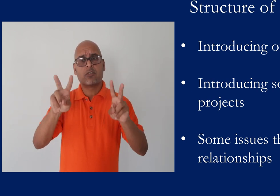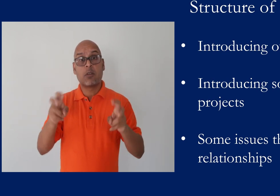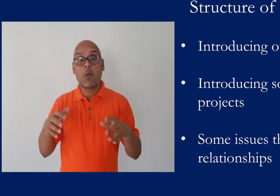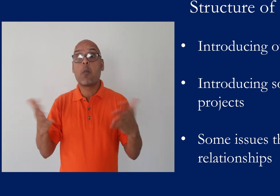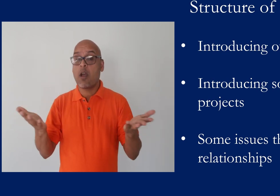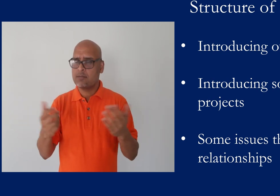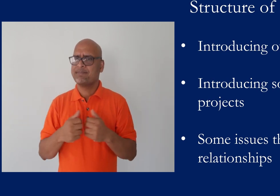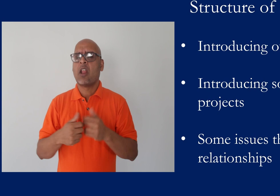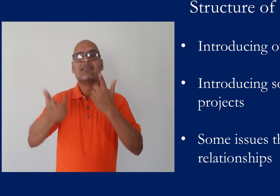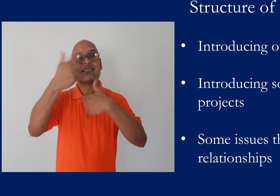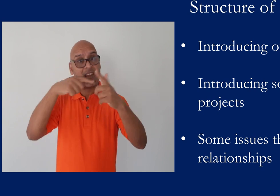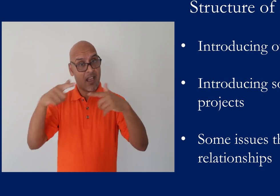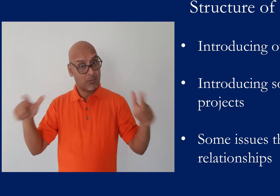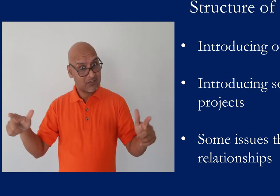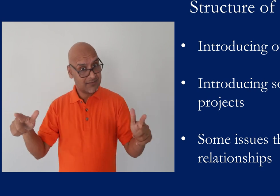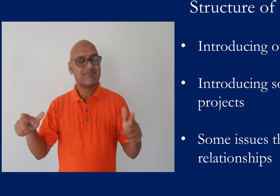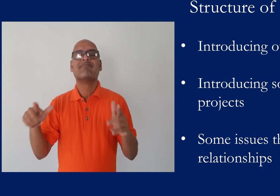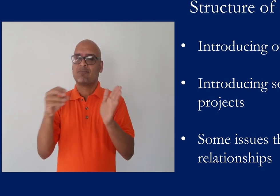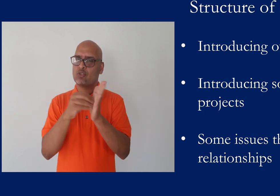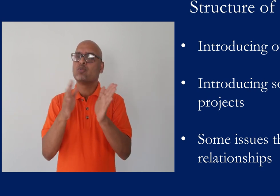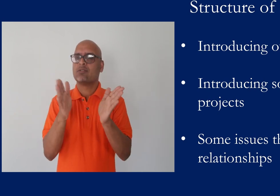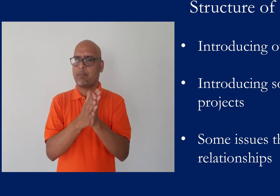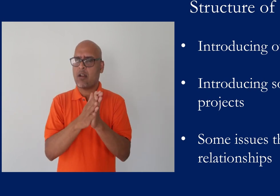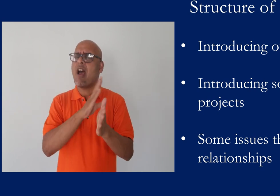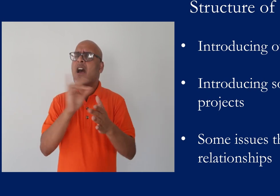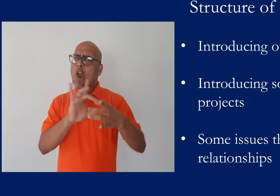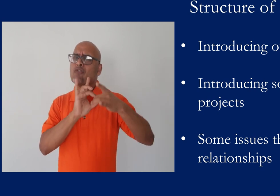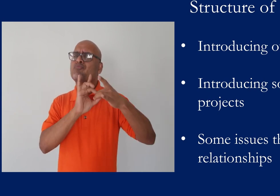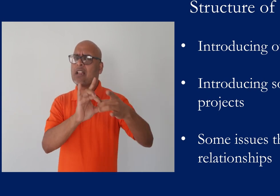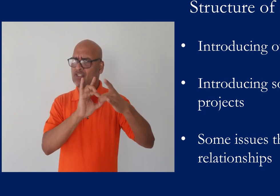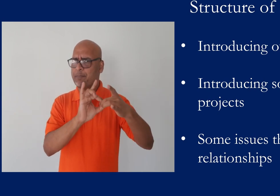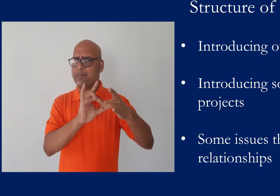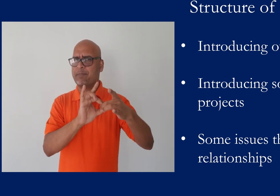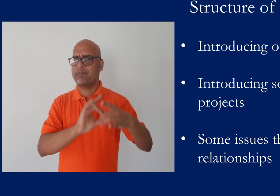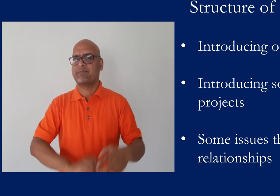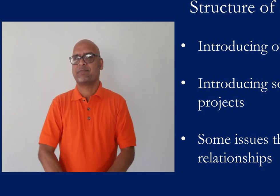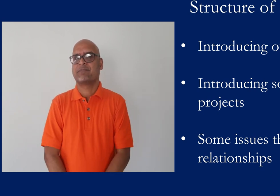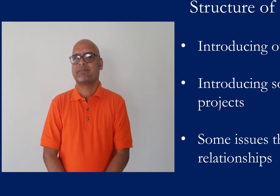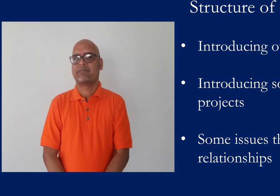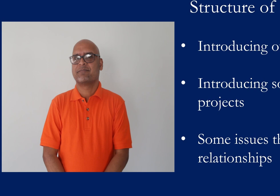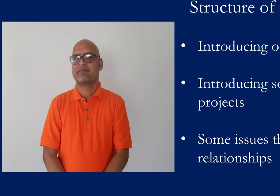and we'll discuss some important points relating to sign language documentation and relationships.